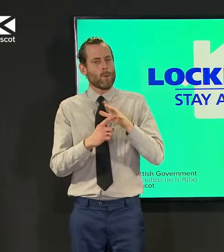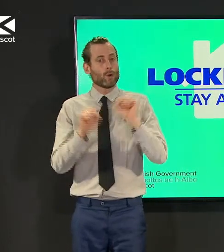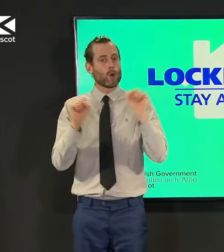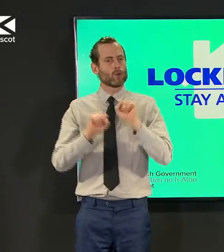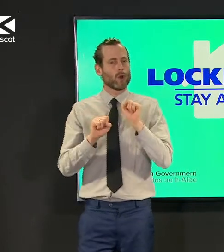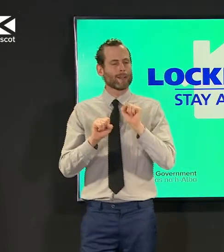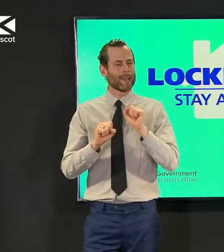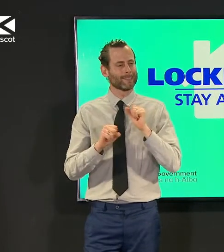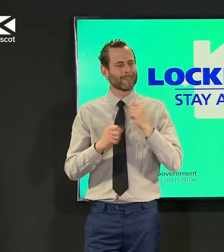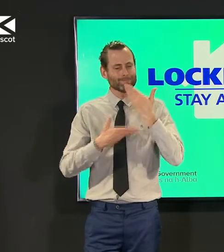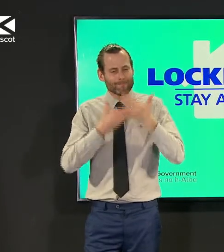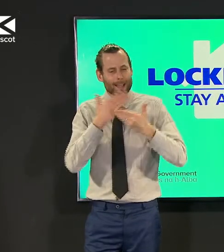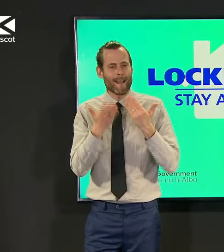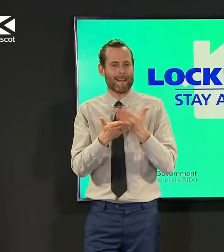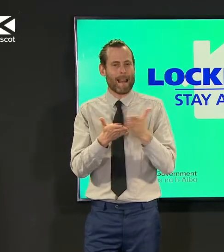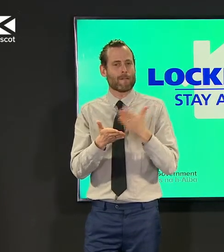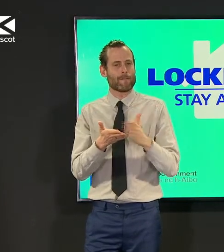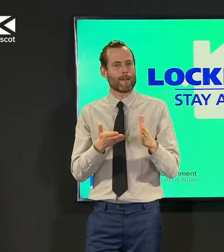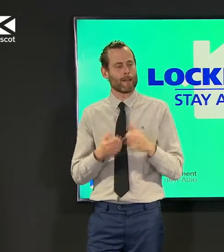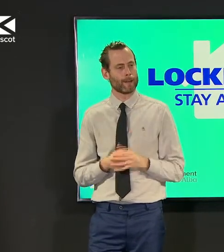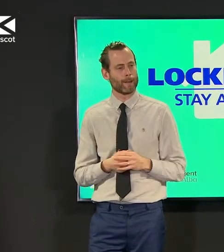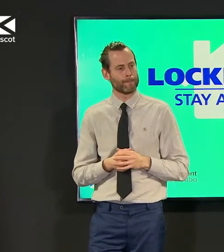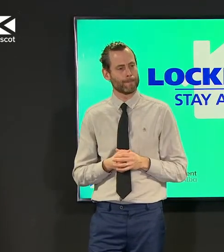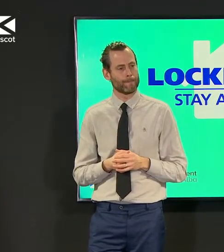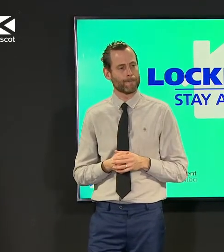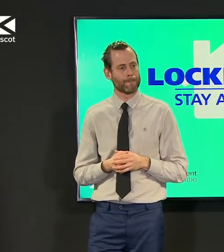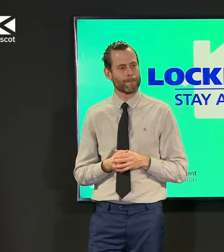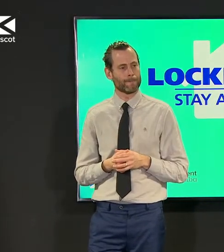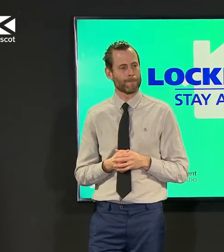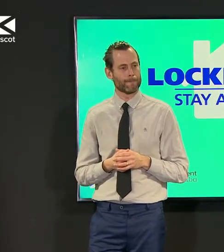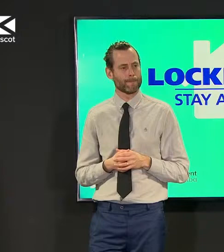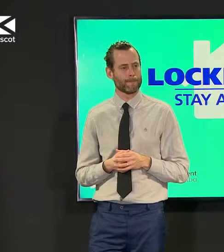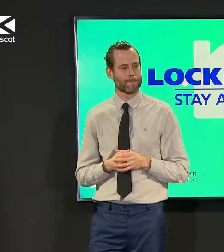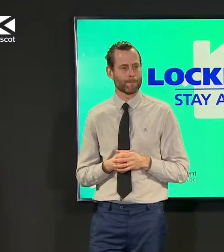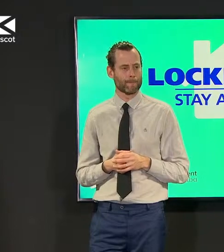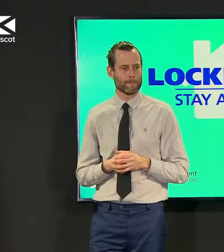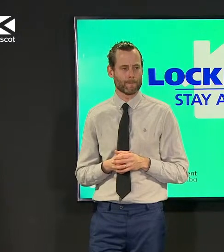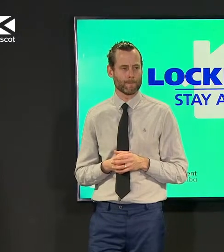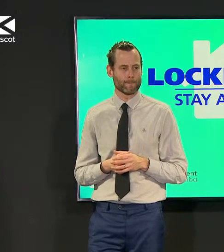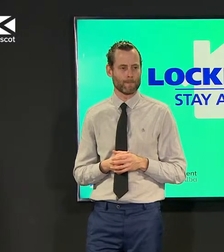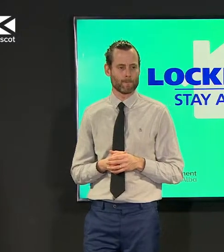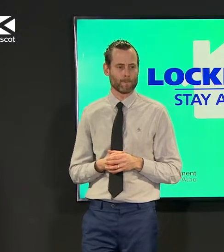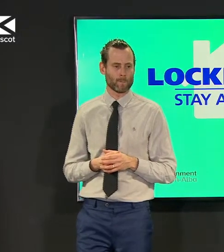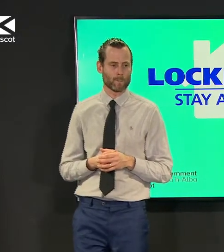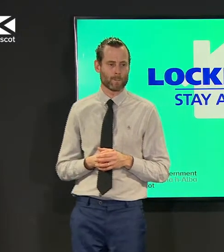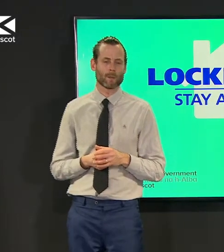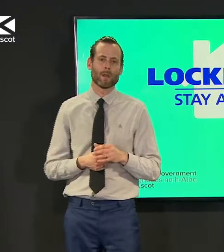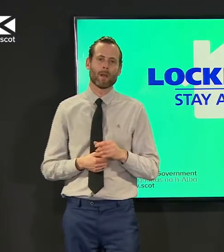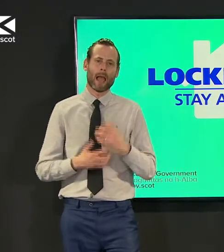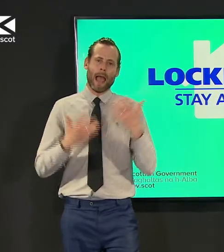so far and that is what do we need to do to make the vaccination program as inclusive as possible